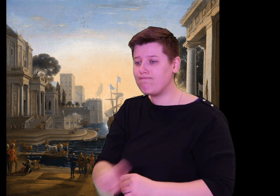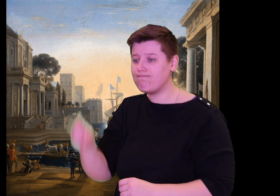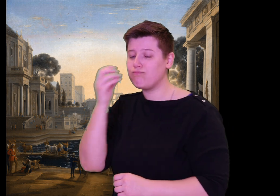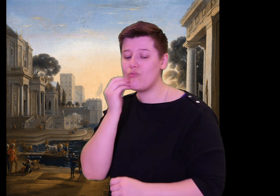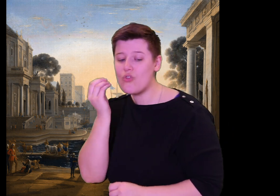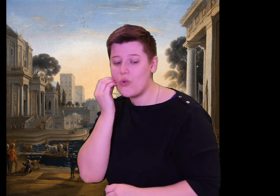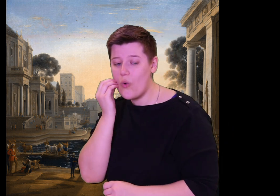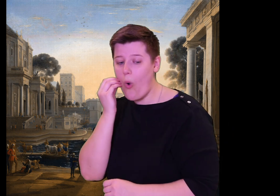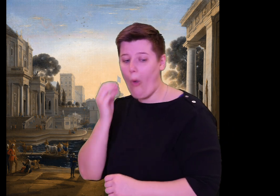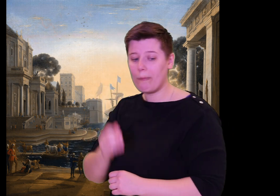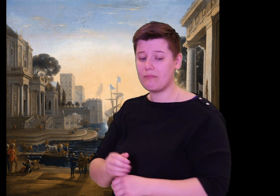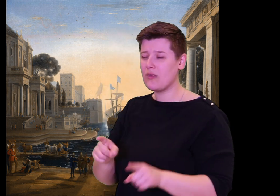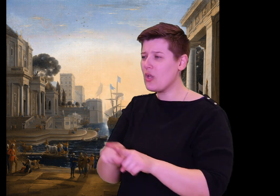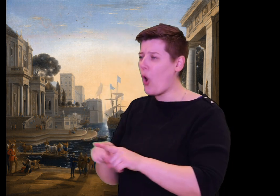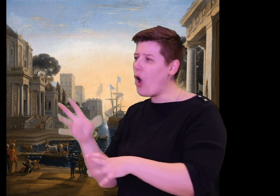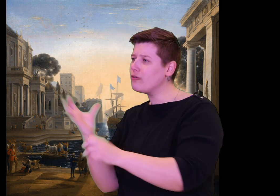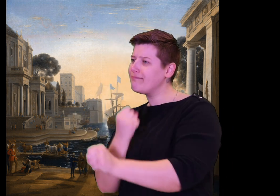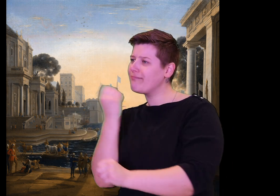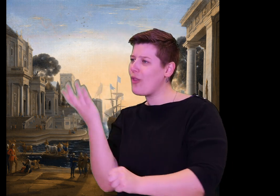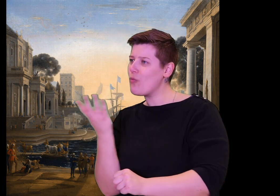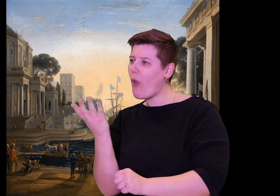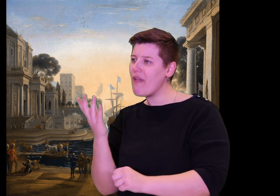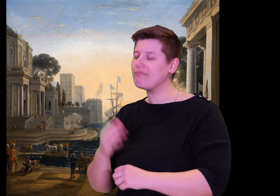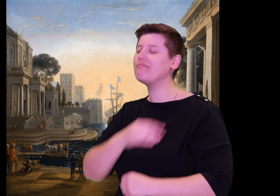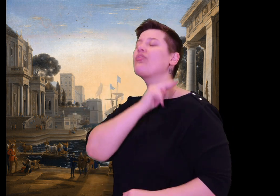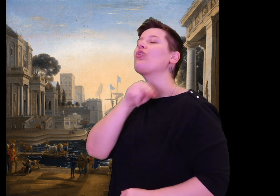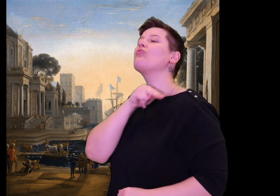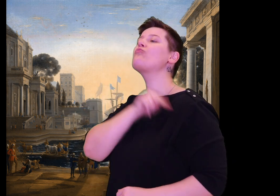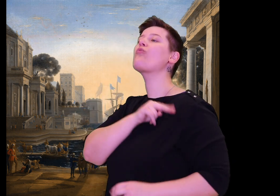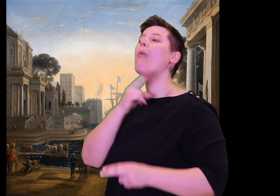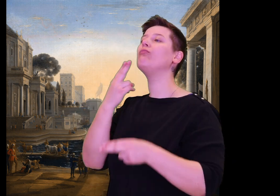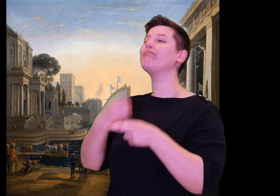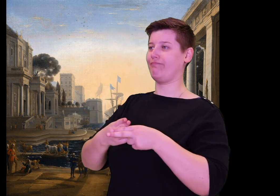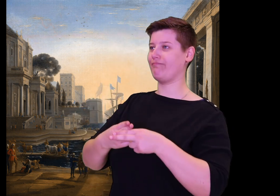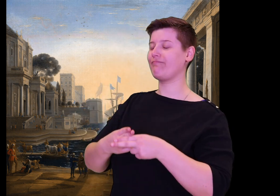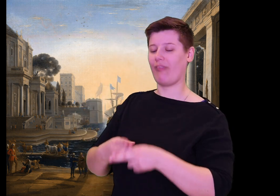and control of all his land.